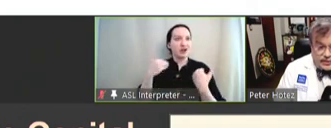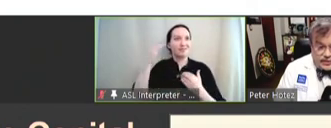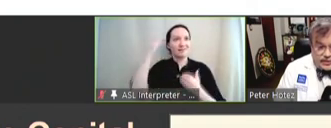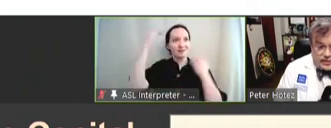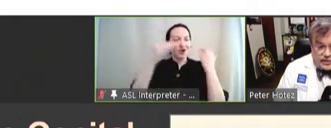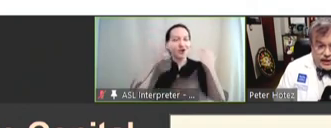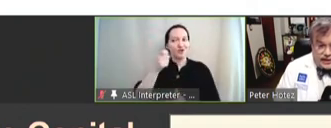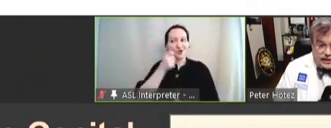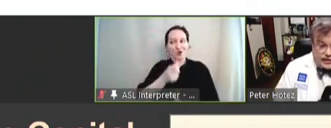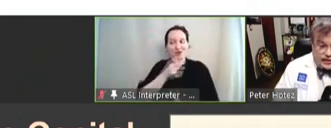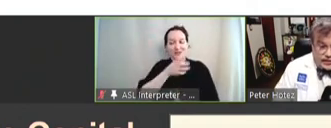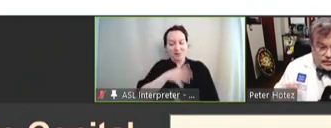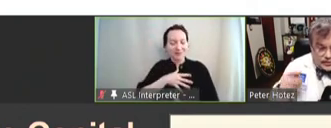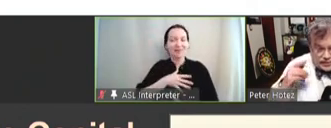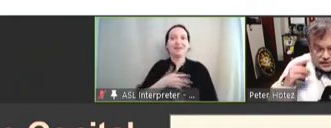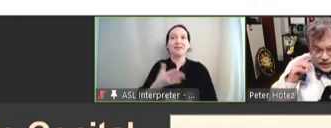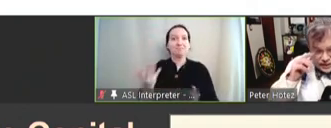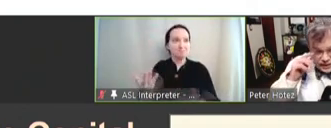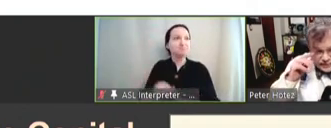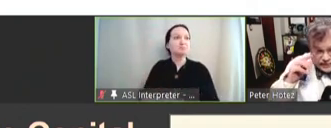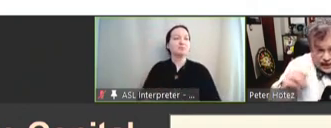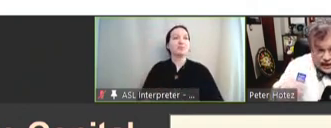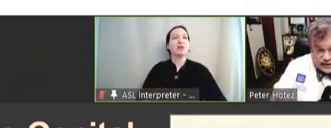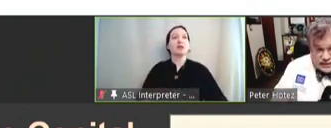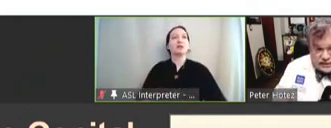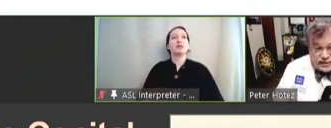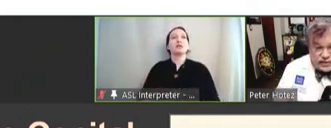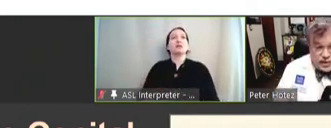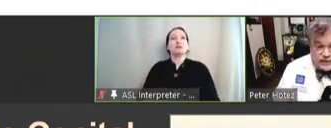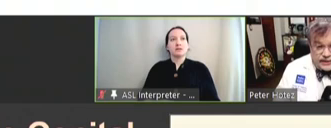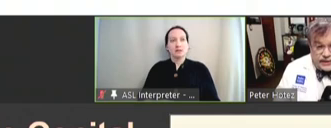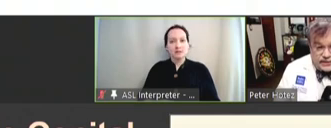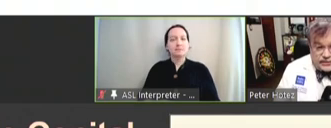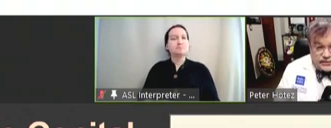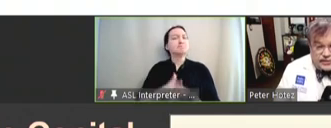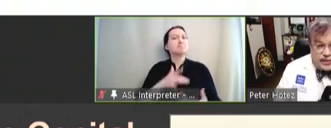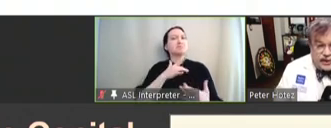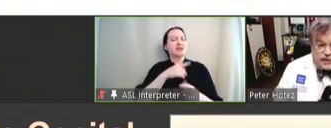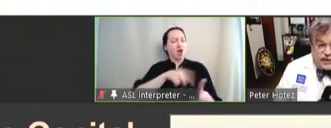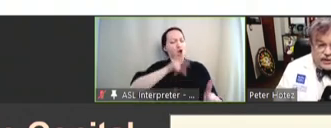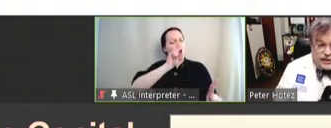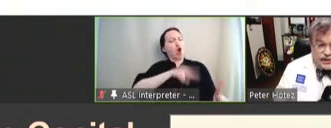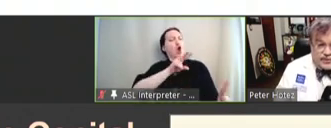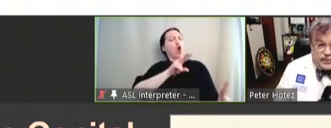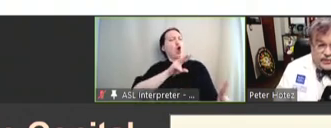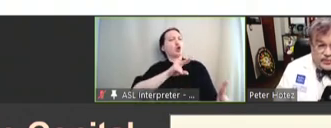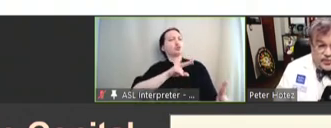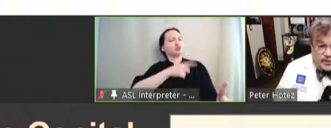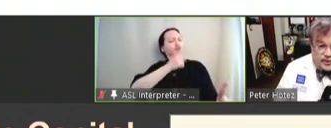girls and young adult women. And they're often accused by their -- this has been well reported